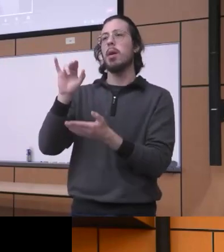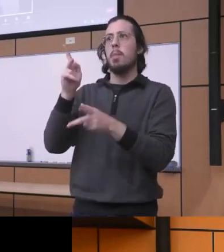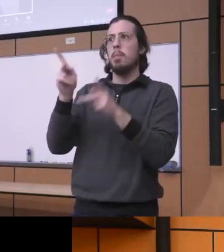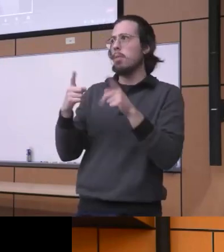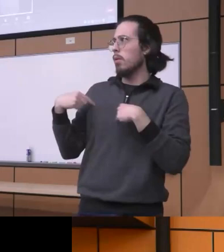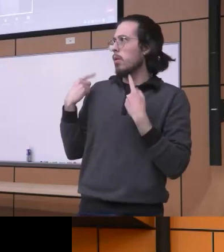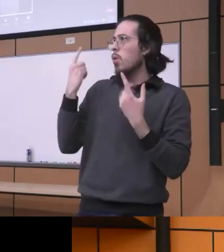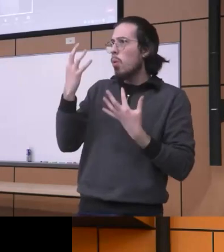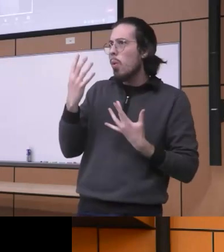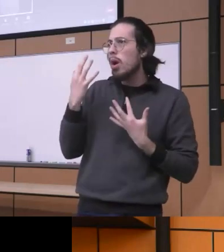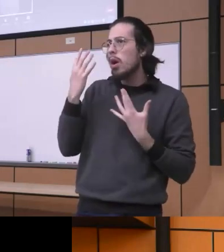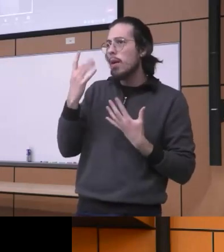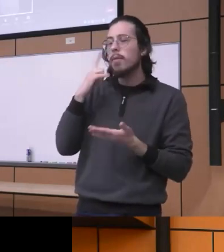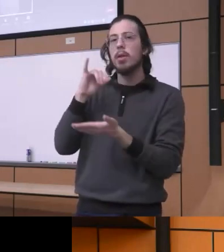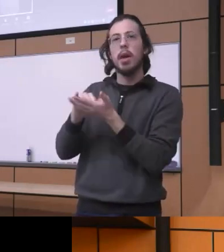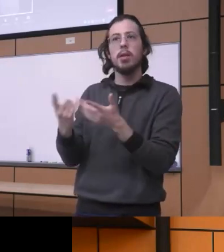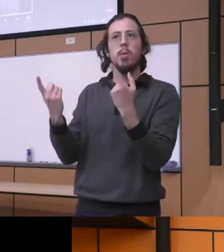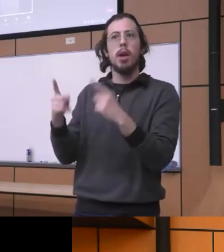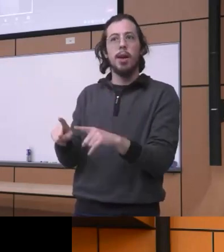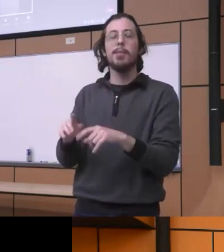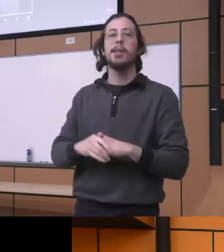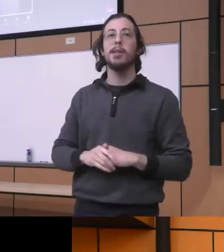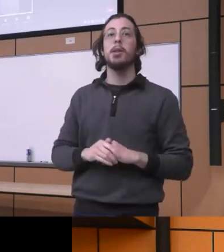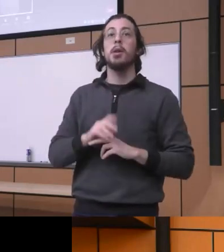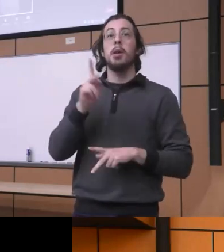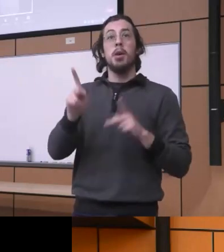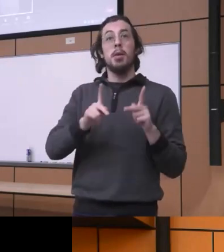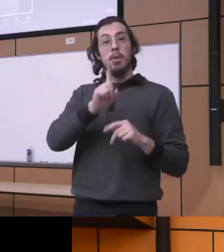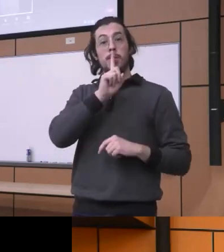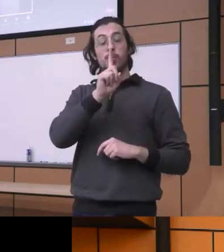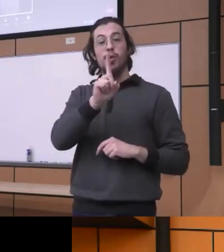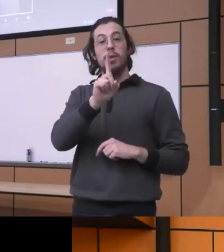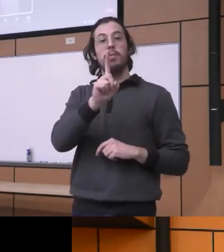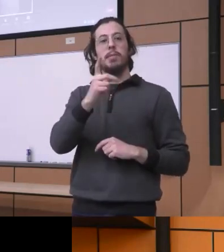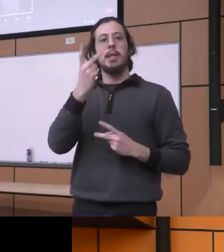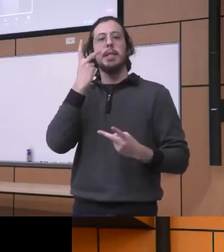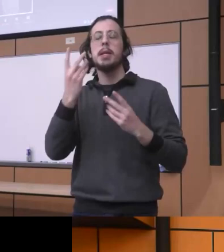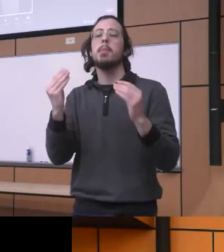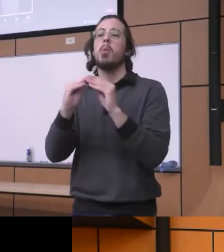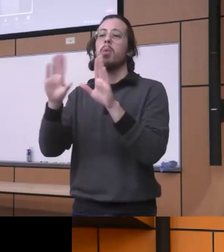come you know and then so people you know would really so we would see more practitioners really